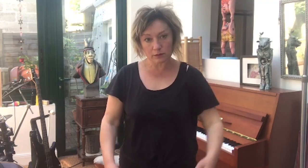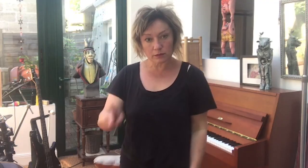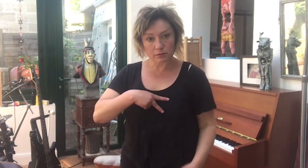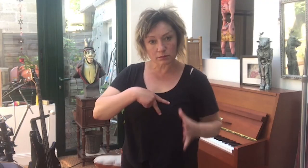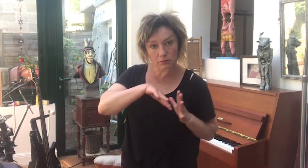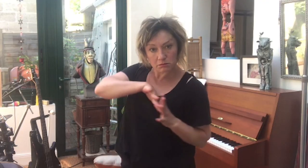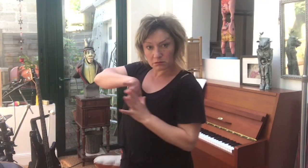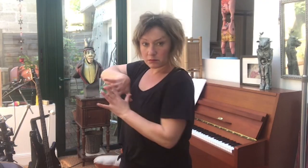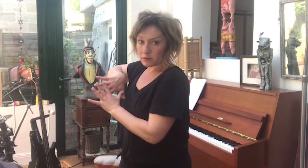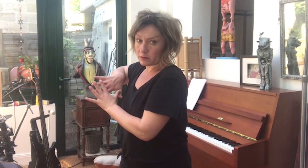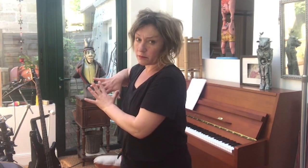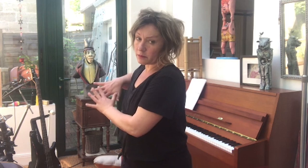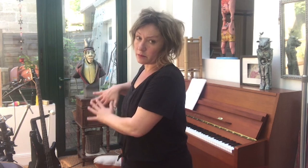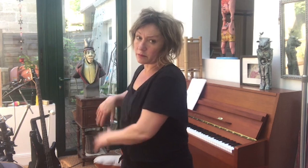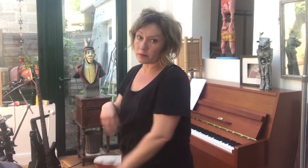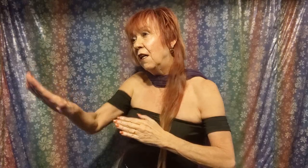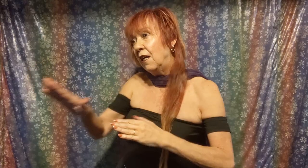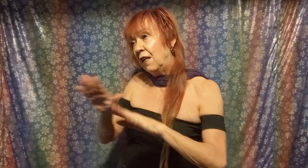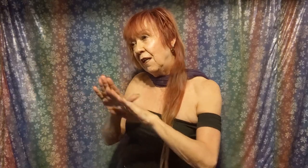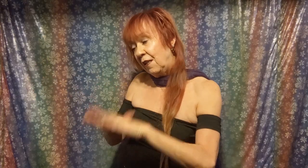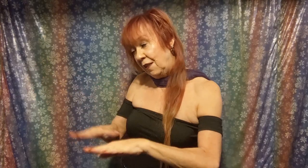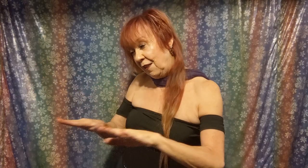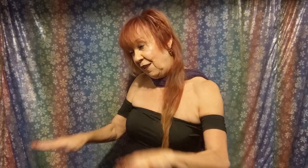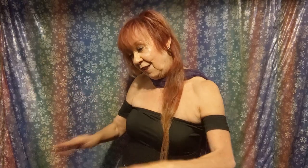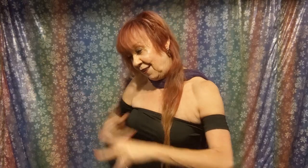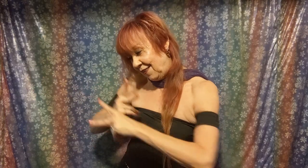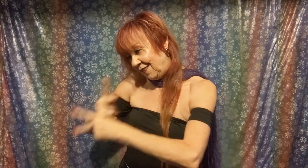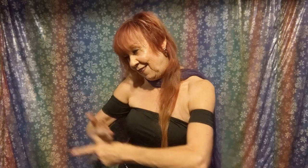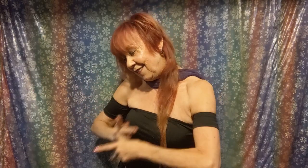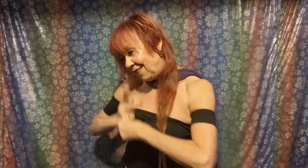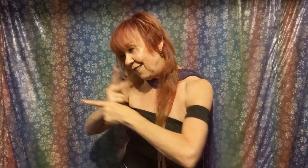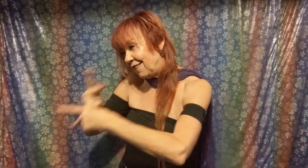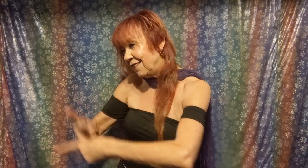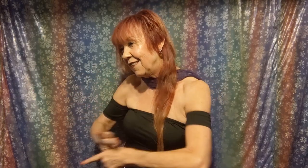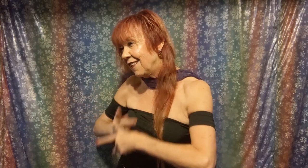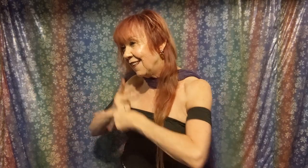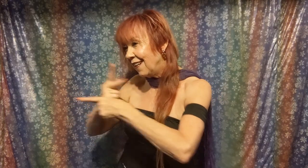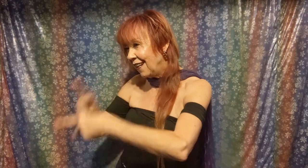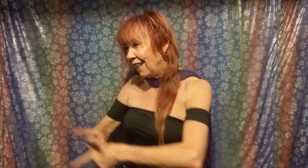I gave up everything I raised your children